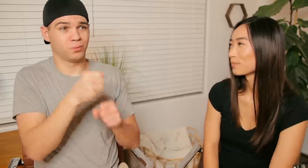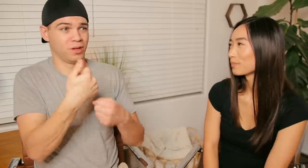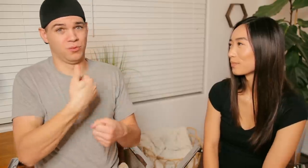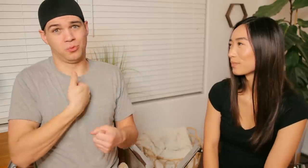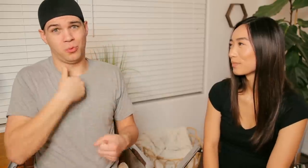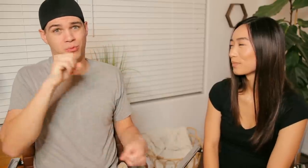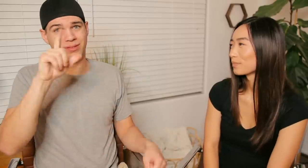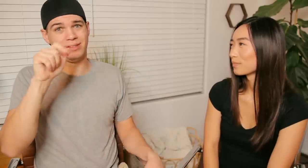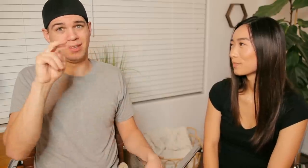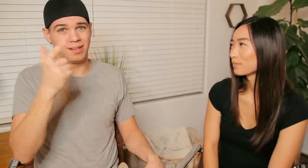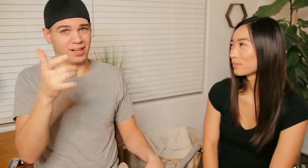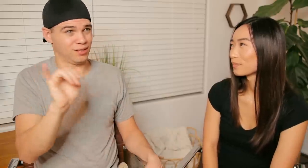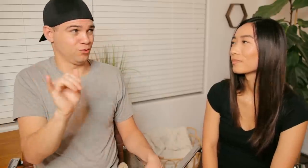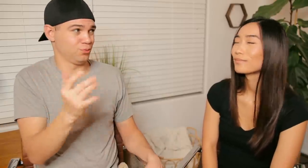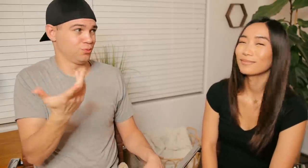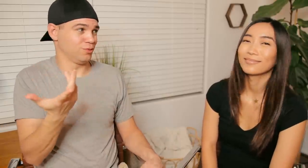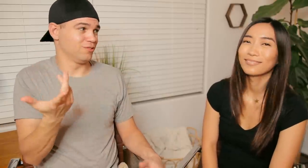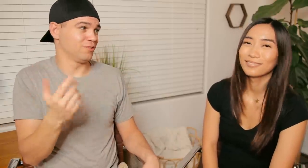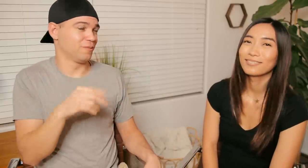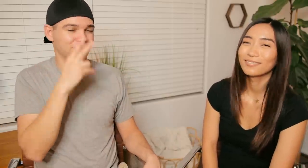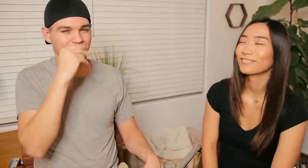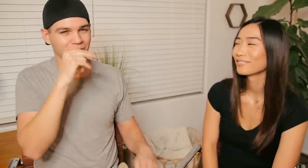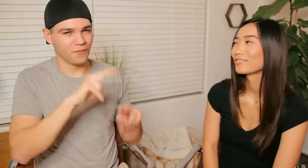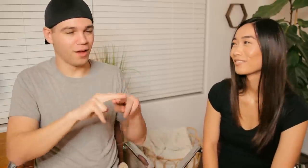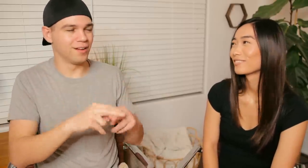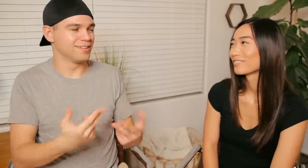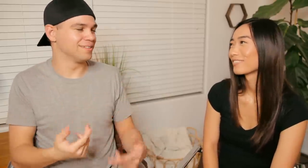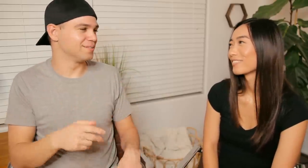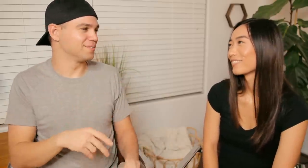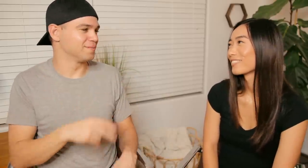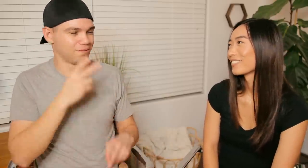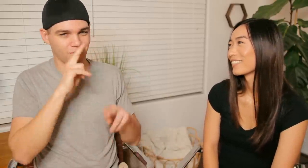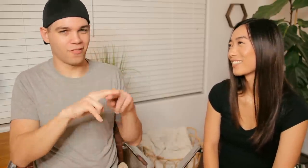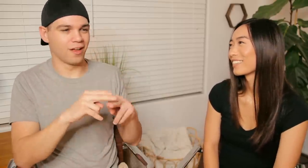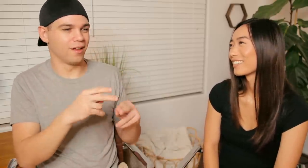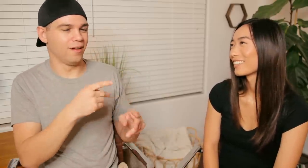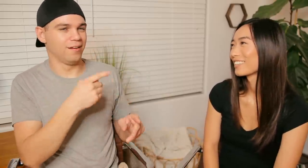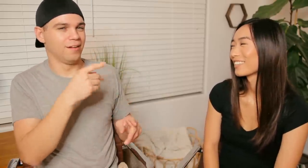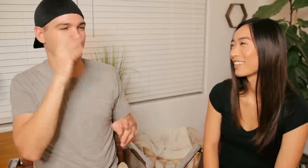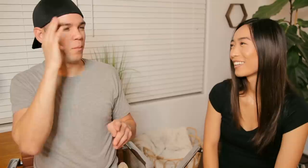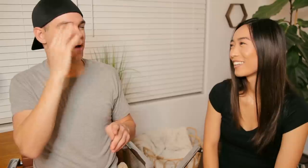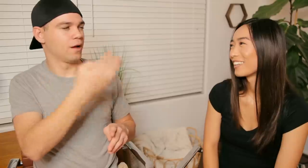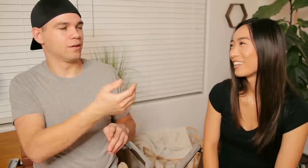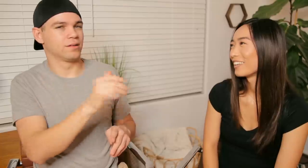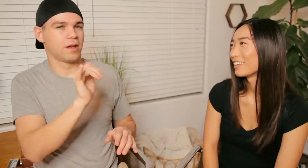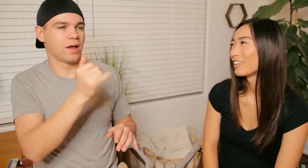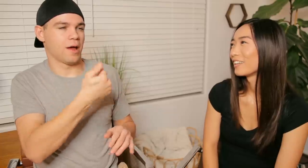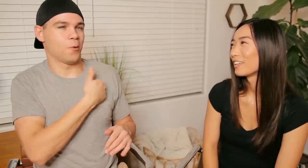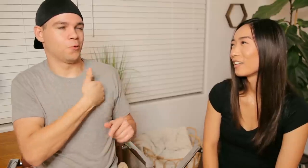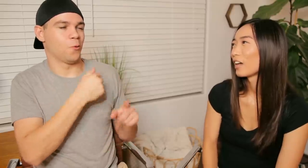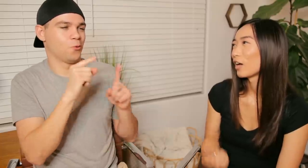R: We make our own slang too for just us. fun fun to make up like our own words